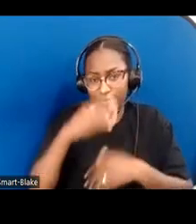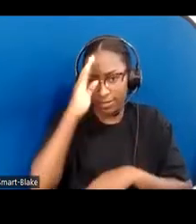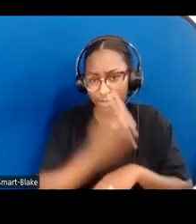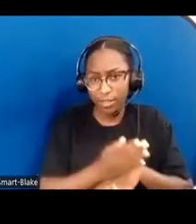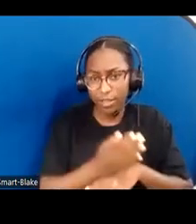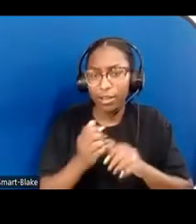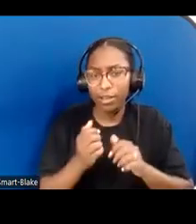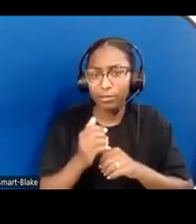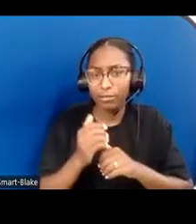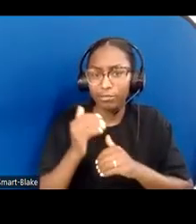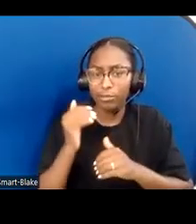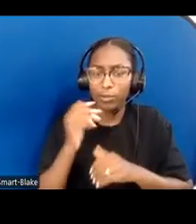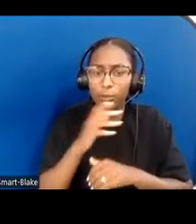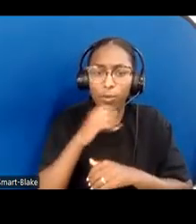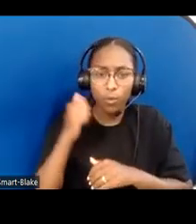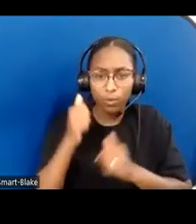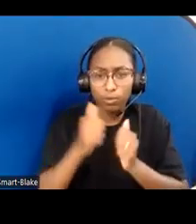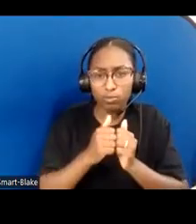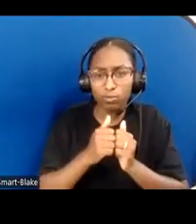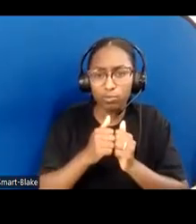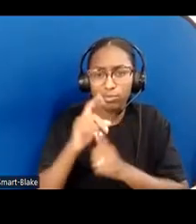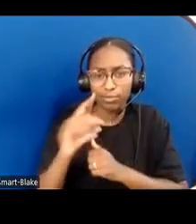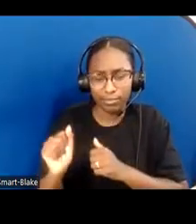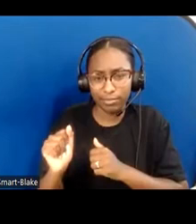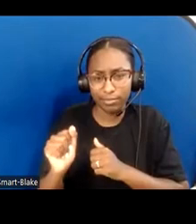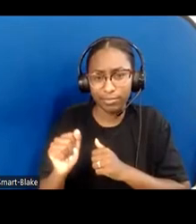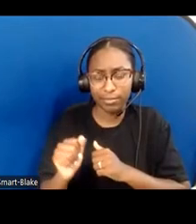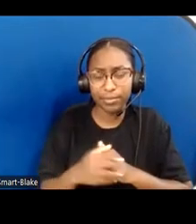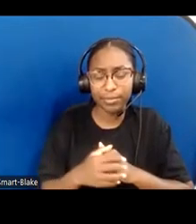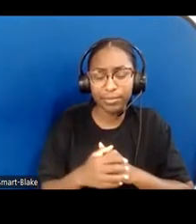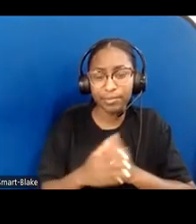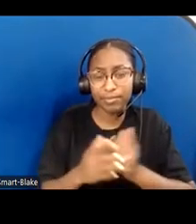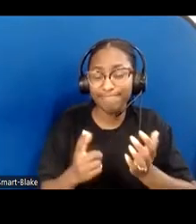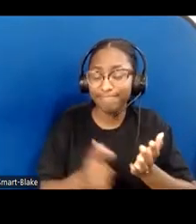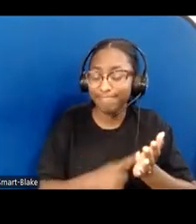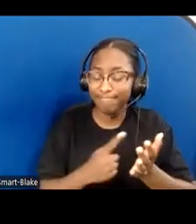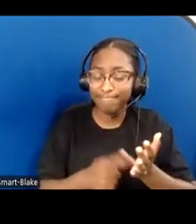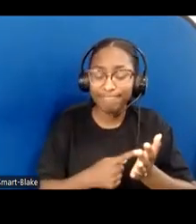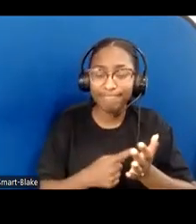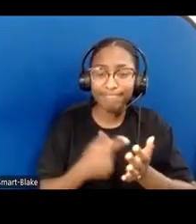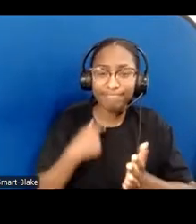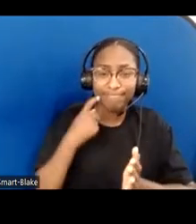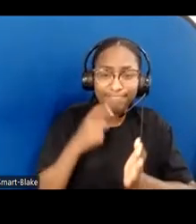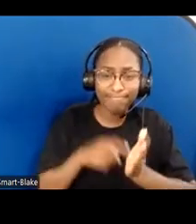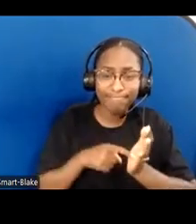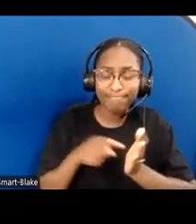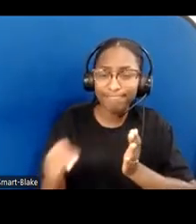Sometimes I find myself at my wits' end when he displays behaviors I find challenging.